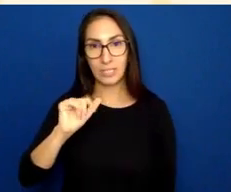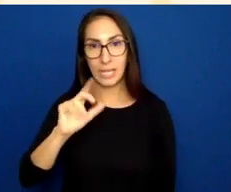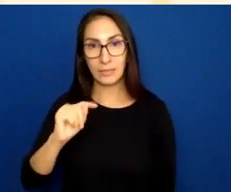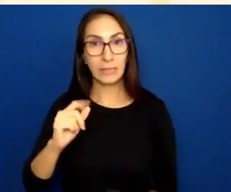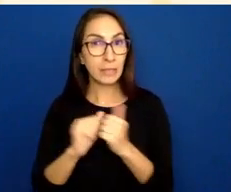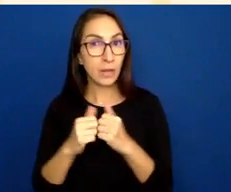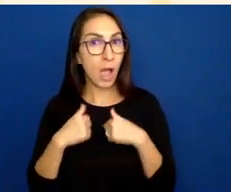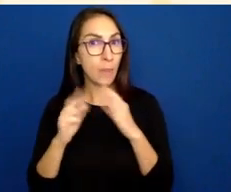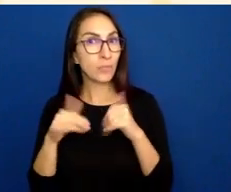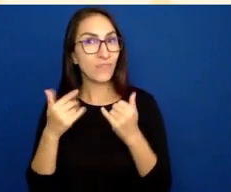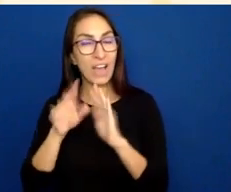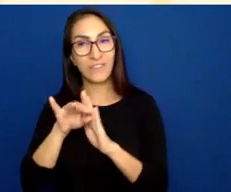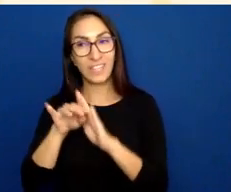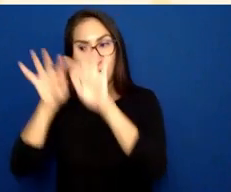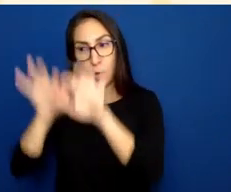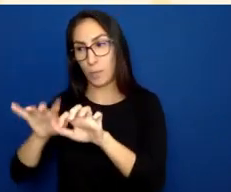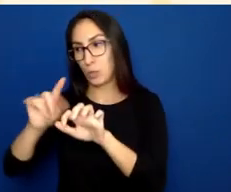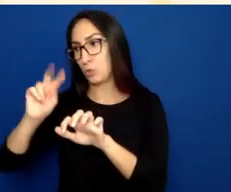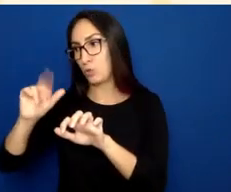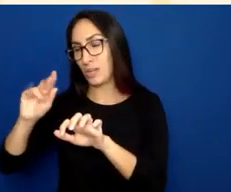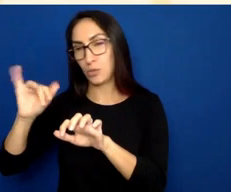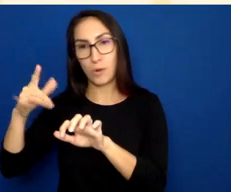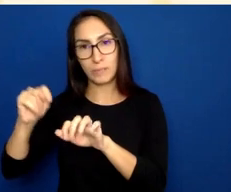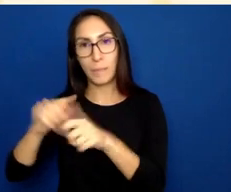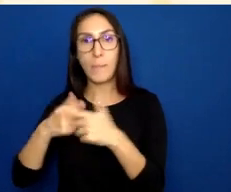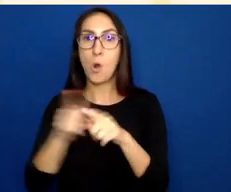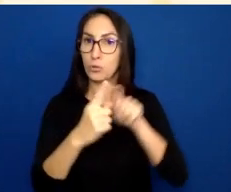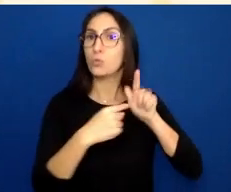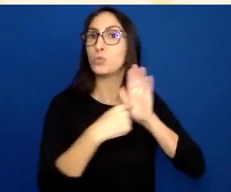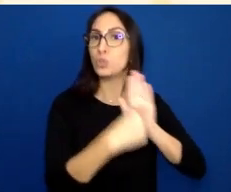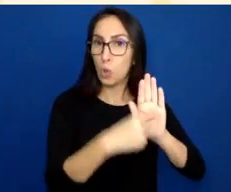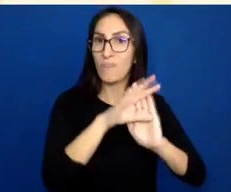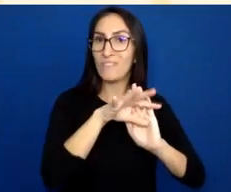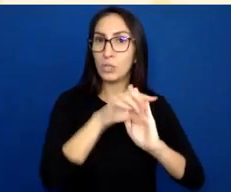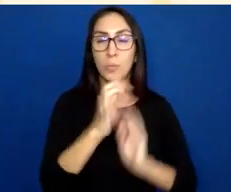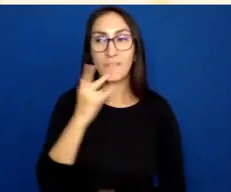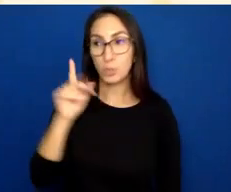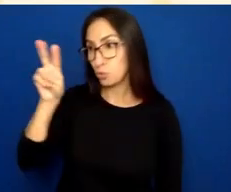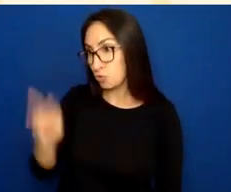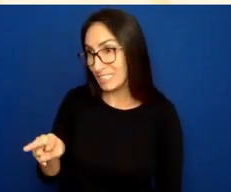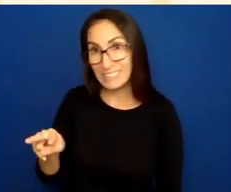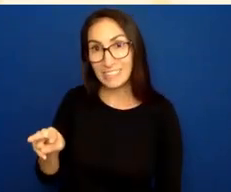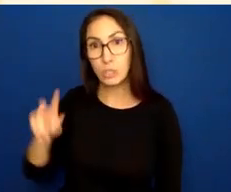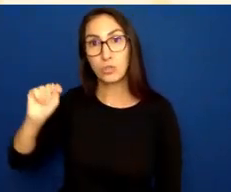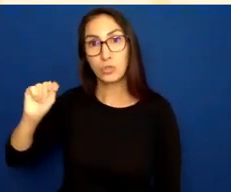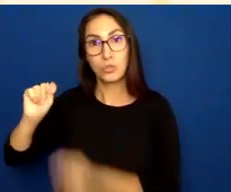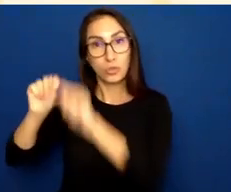as well as showing the video. So if you want to read the transcript, and that works better for you, then the content is there.